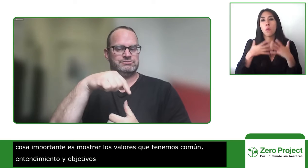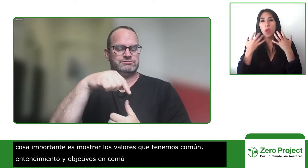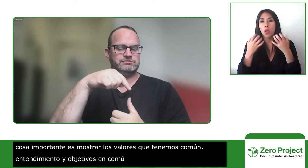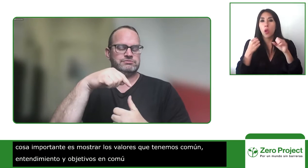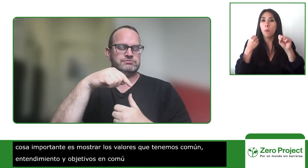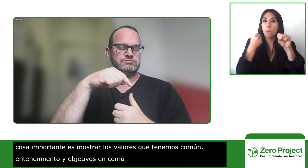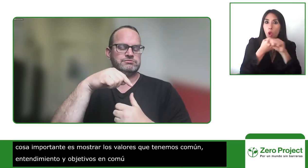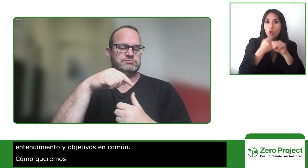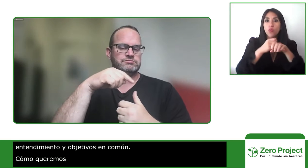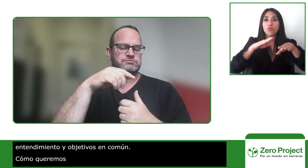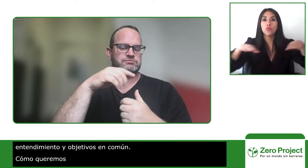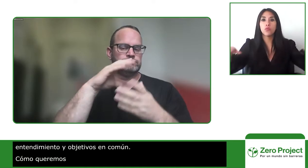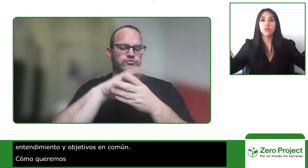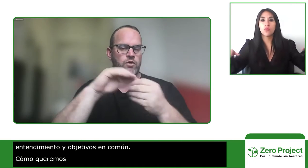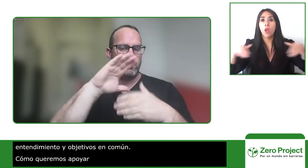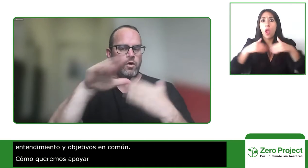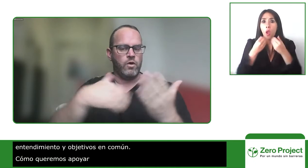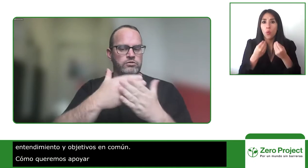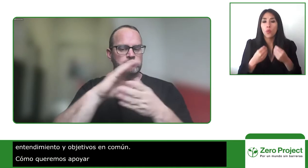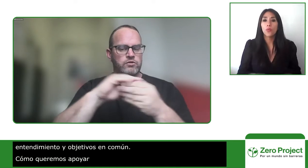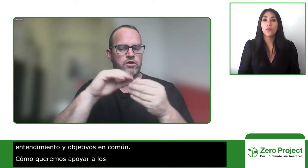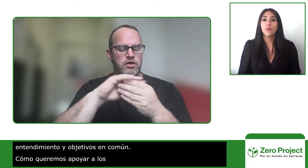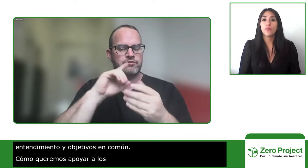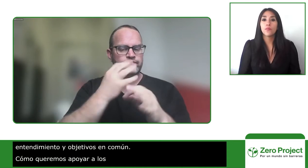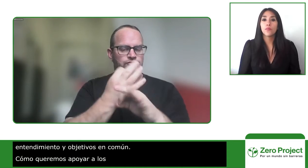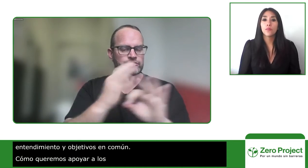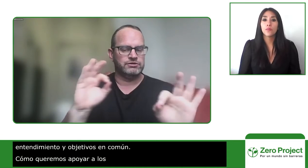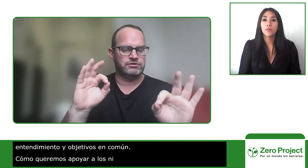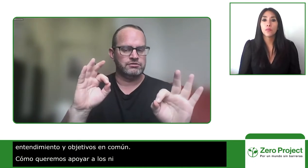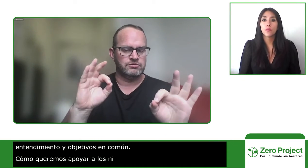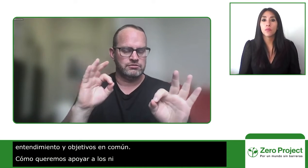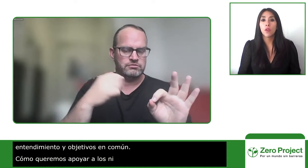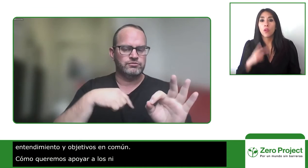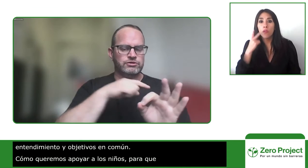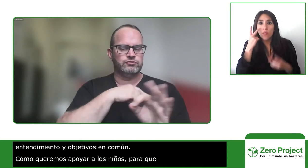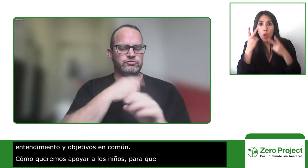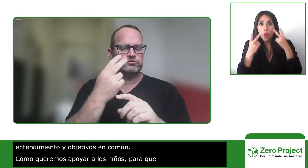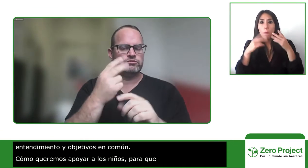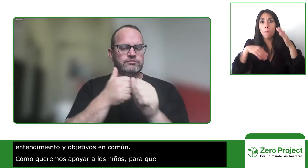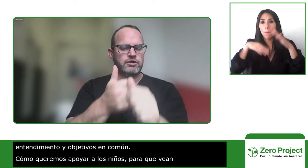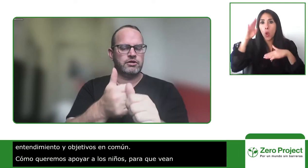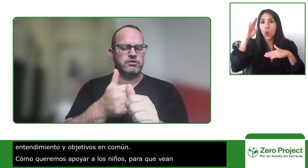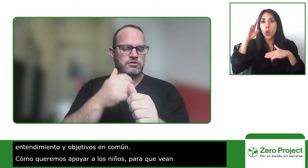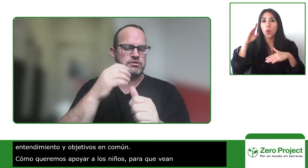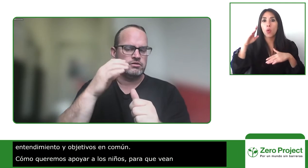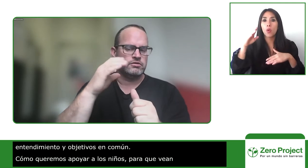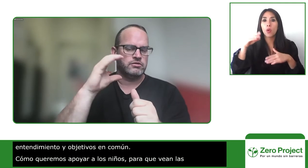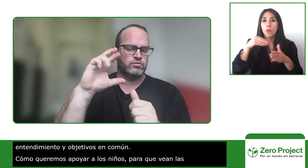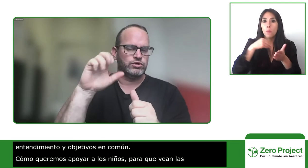the biggest challenges that we face is that all these stories are free and so